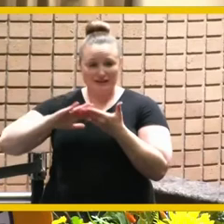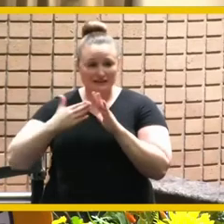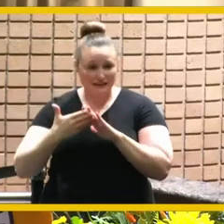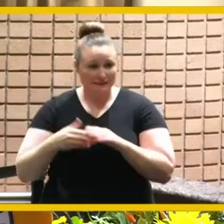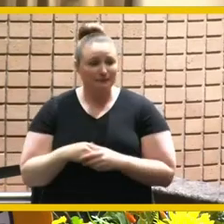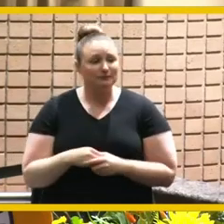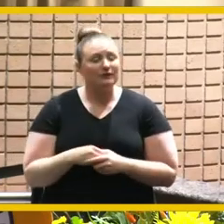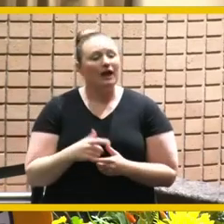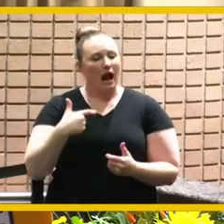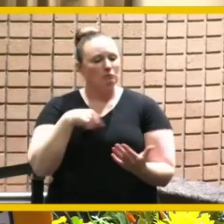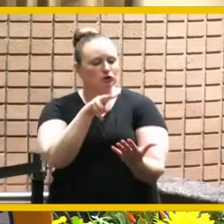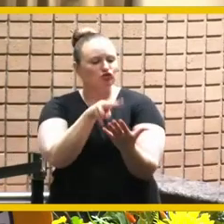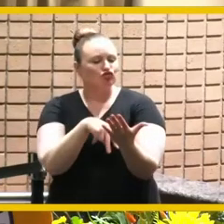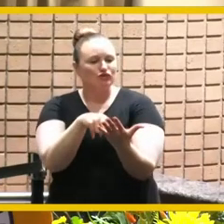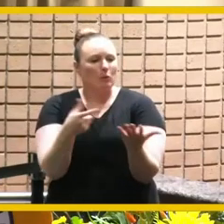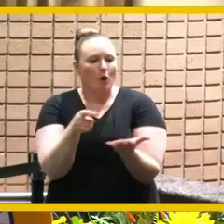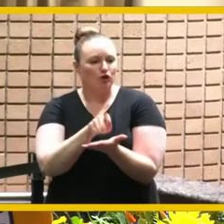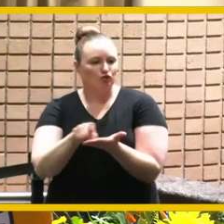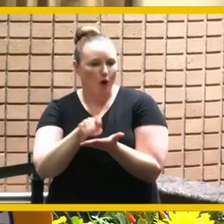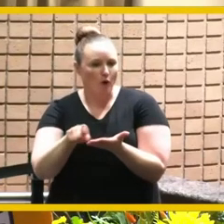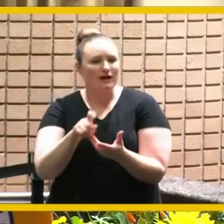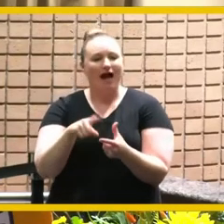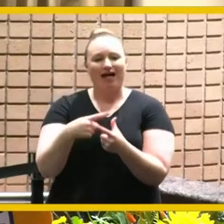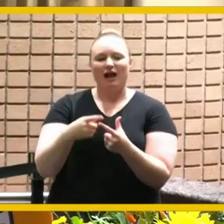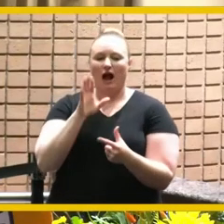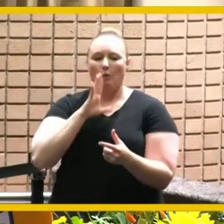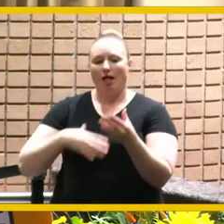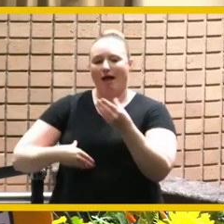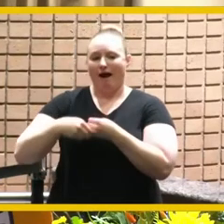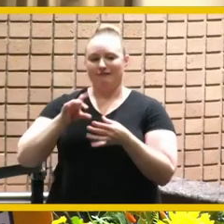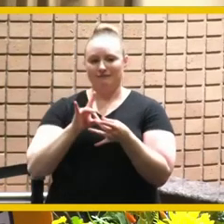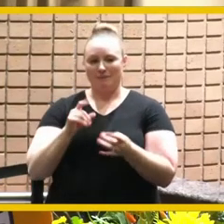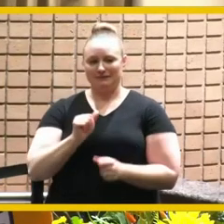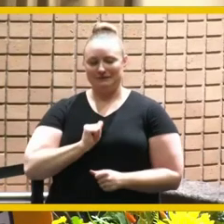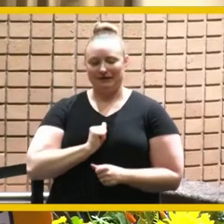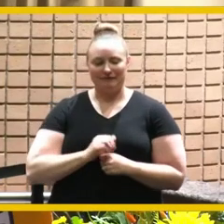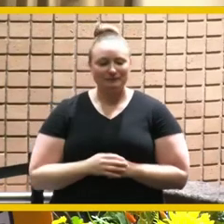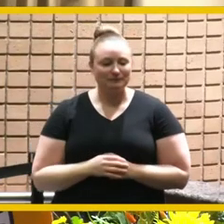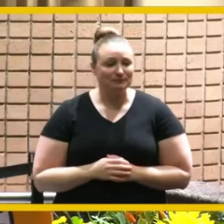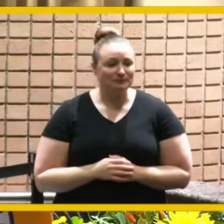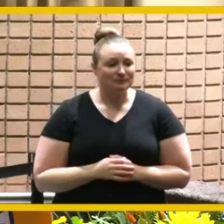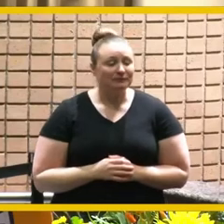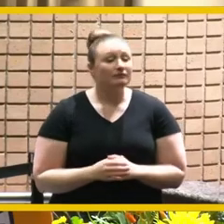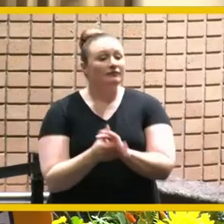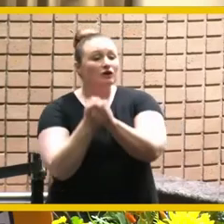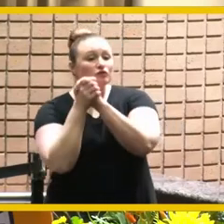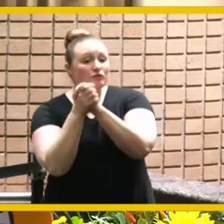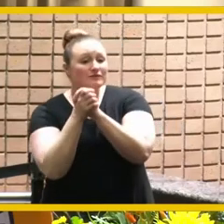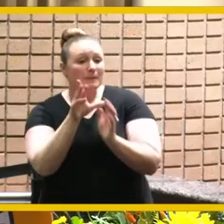to you and then i'll have some comments myself so congratulations mayor bailey on your incredible